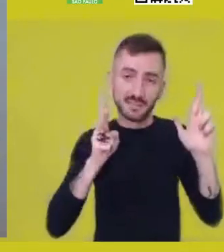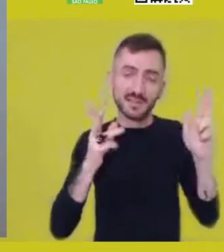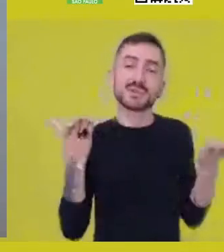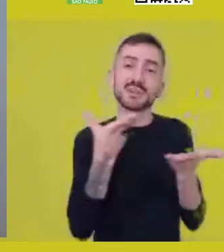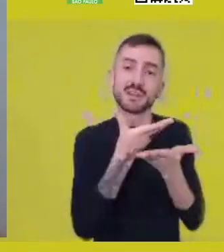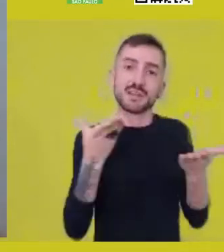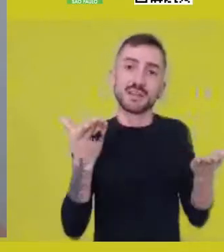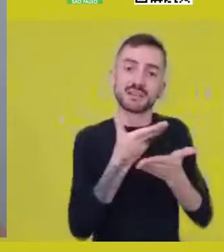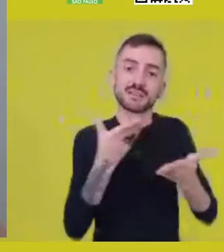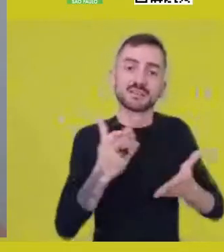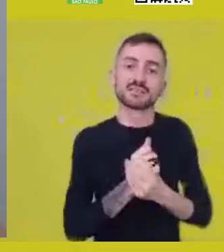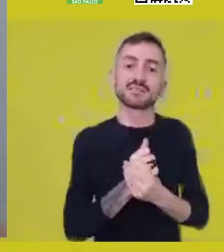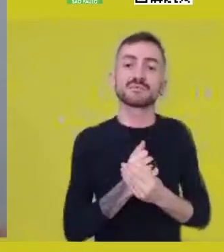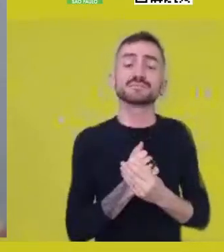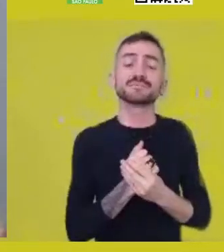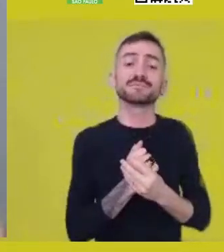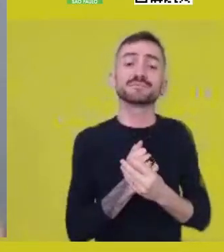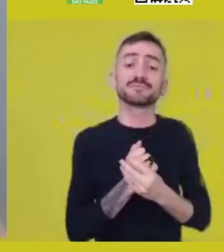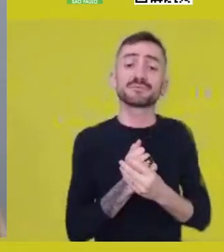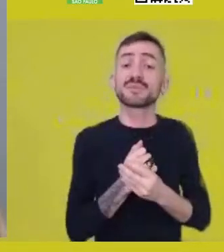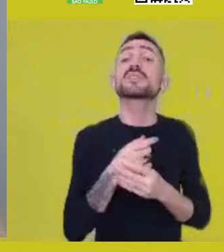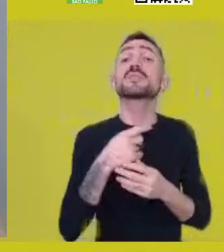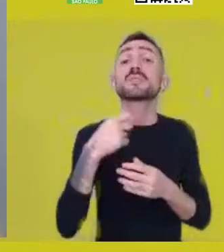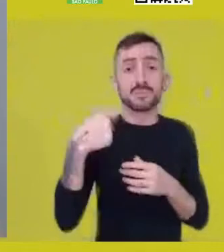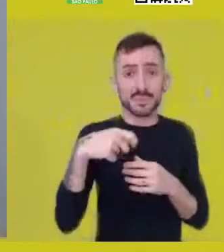here, it has to be dislocated, in my view.